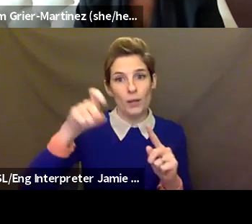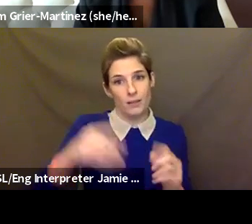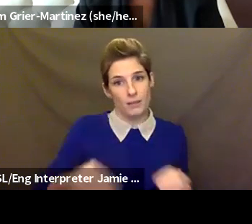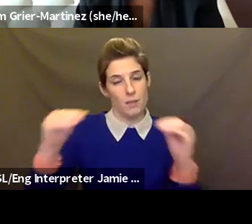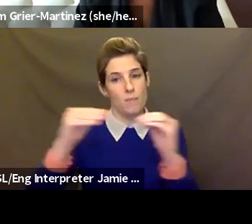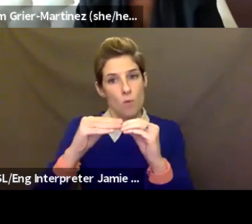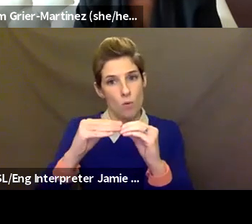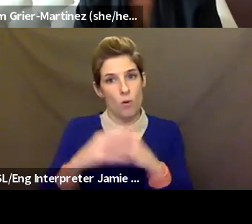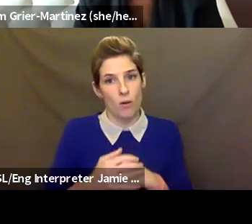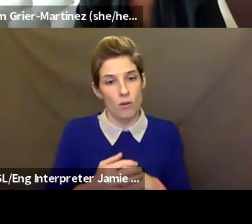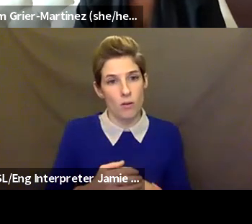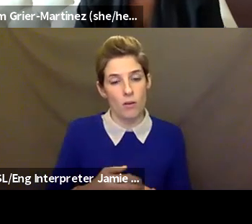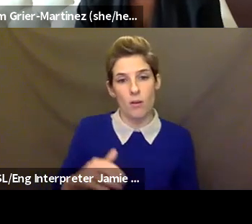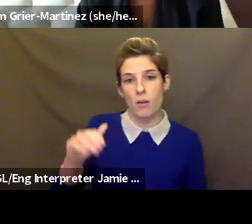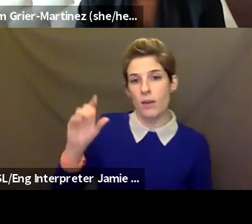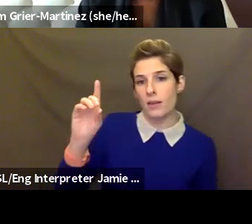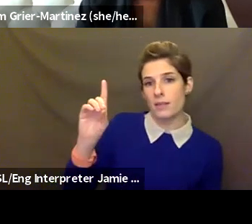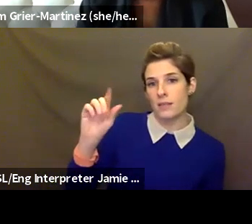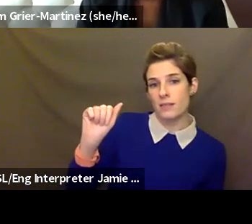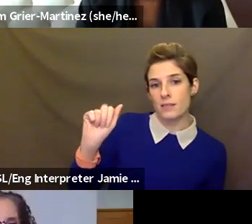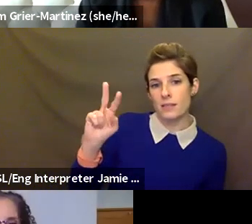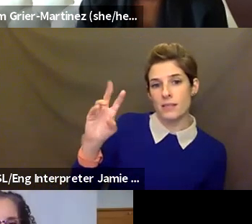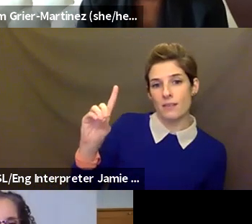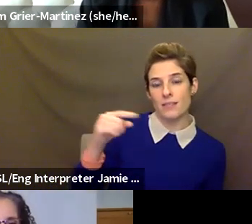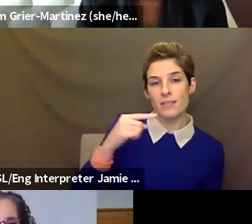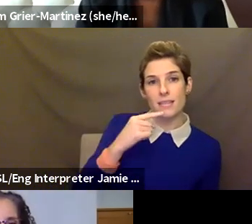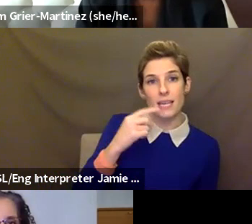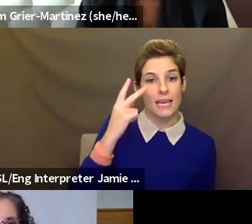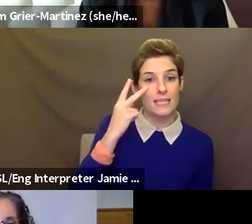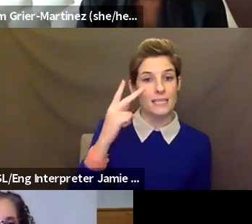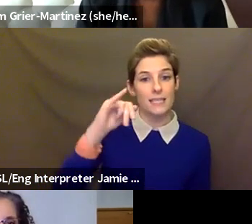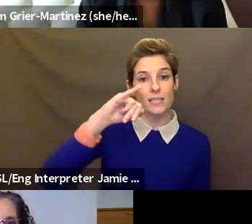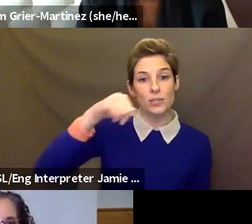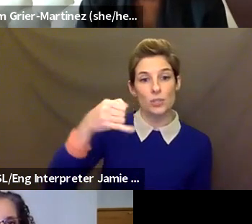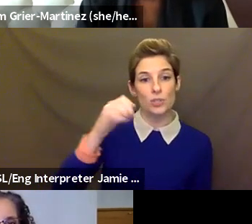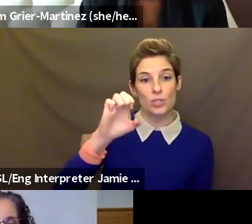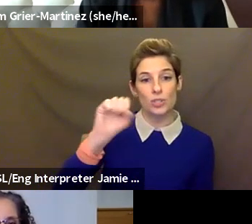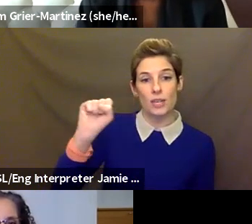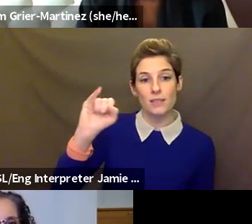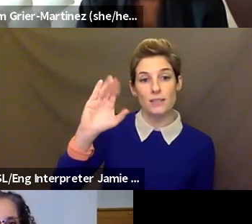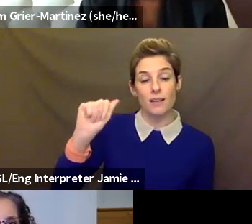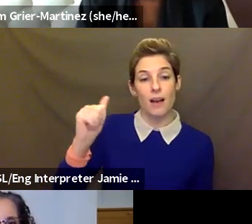David Shane: Thanks, Alex. I see Jessica has a hand raised. Jessica, if you would like to unmute yourself and ask your question.